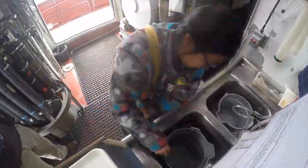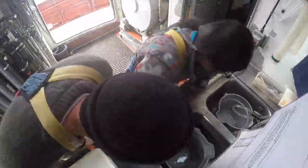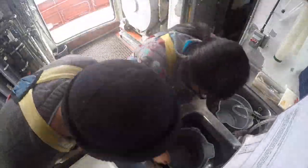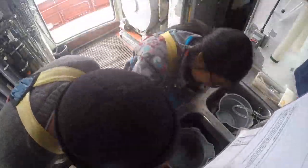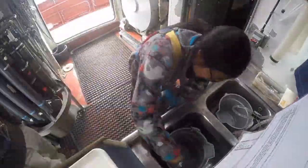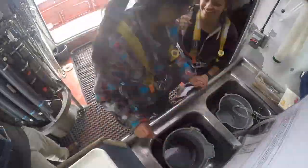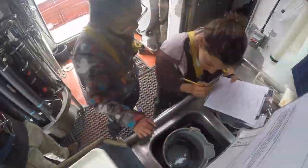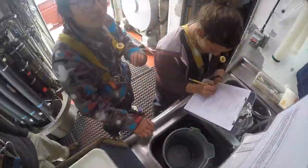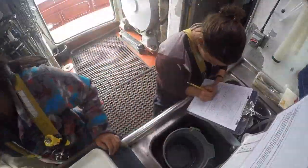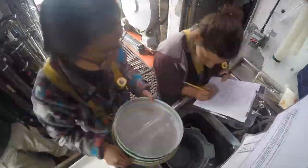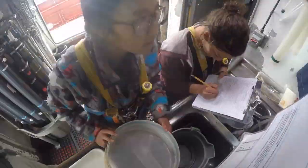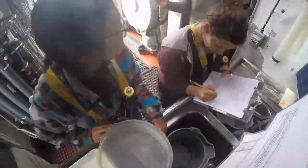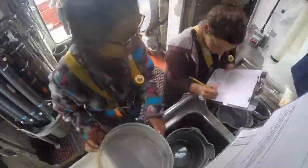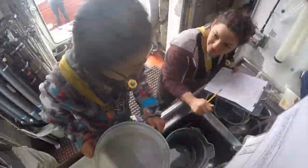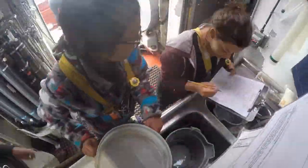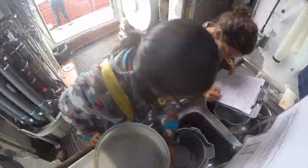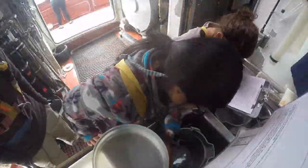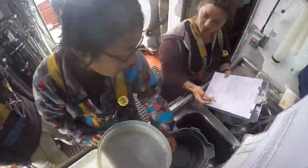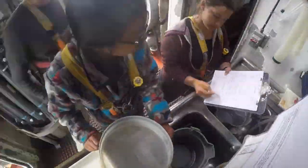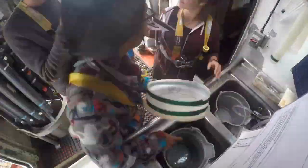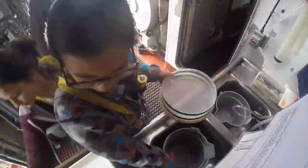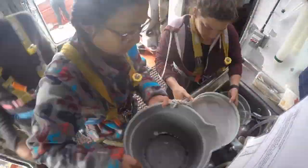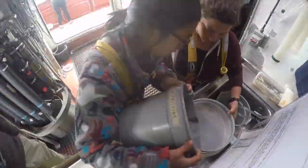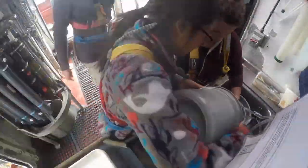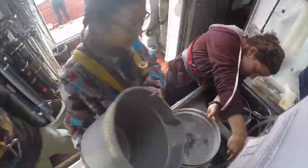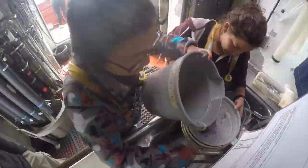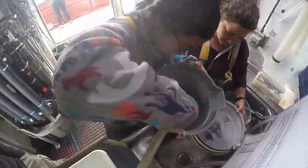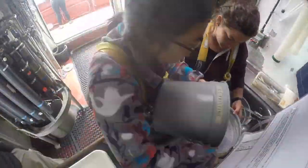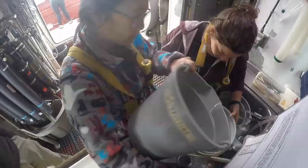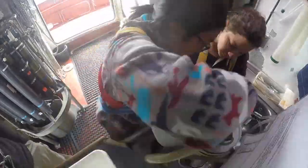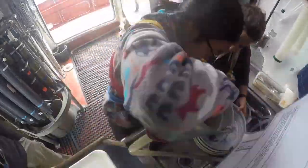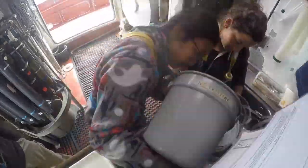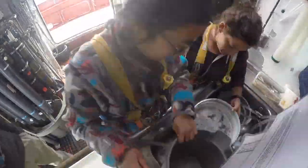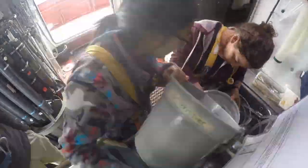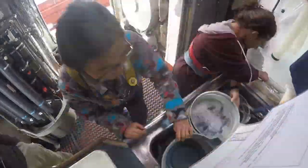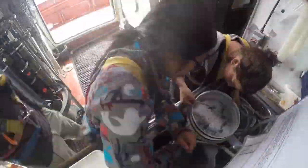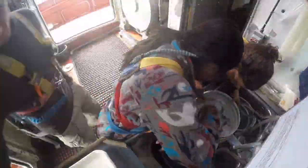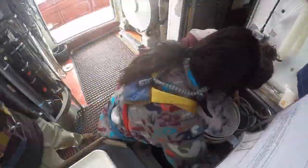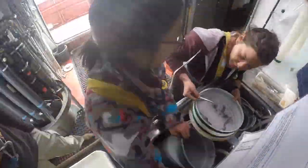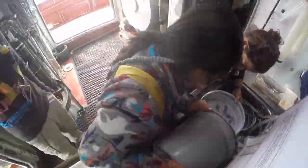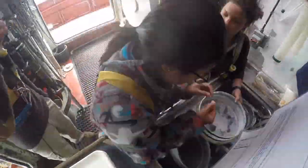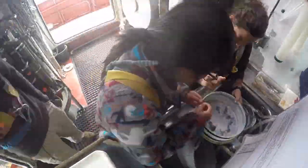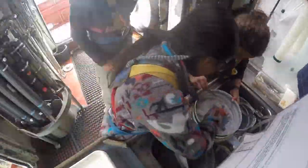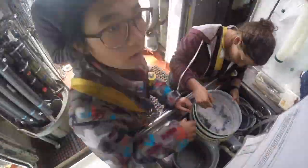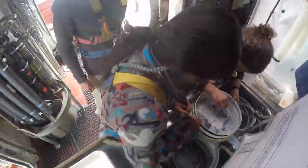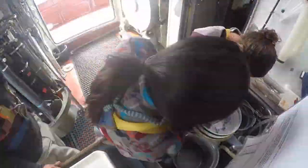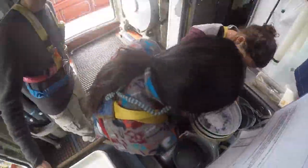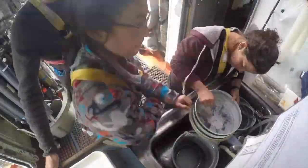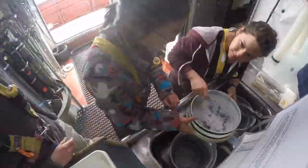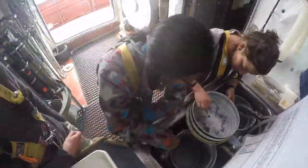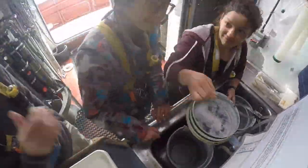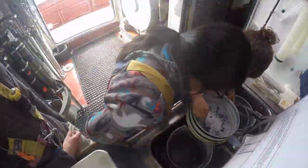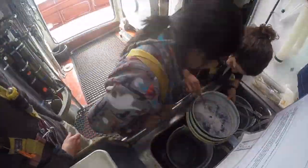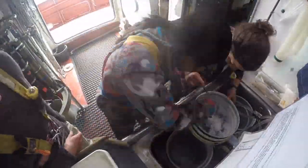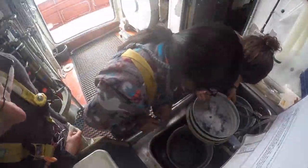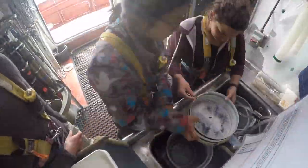(recording description of physical characteristics) (rinsing tow constituents through a filter) (removing floaters, anything bigger than 2cm)